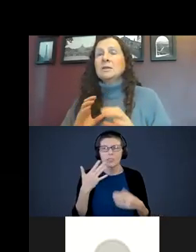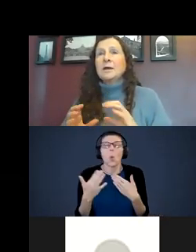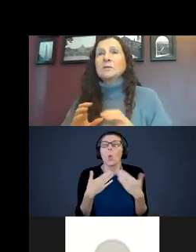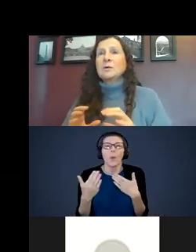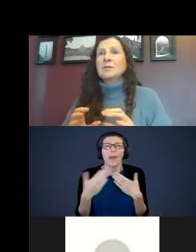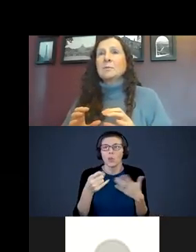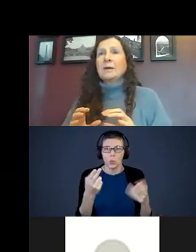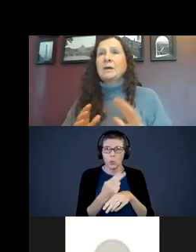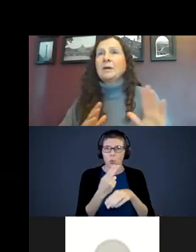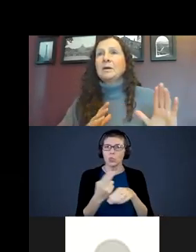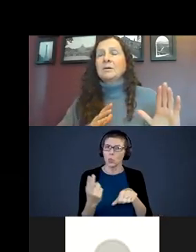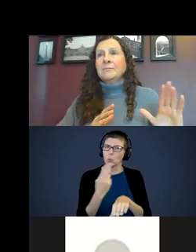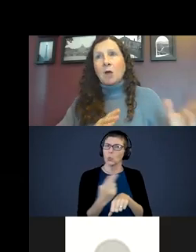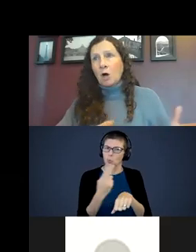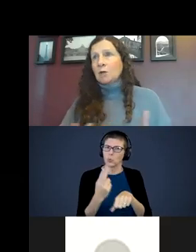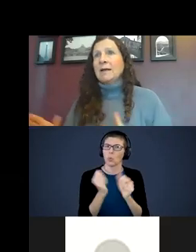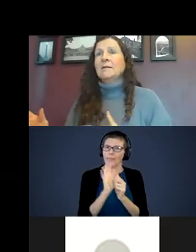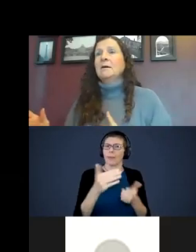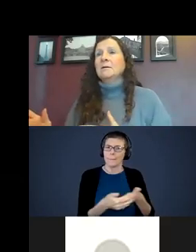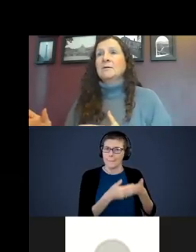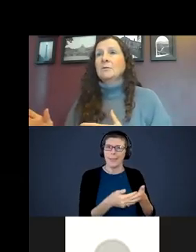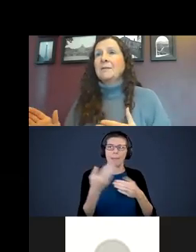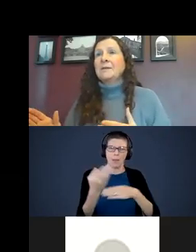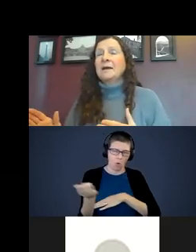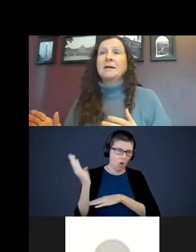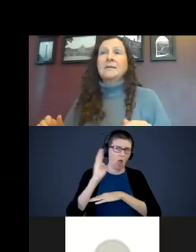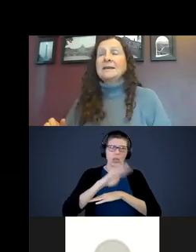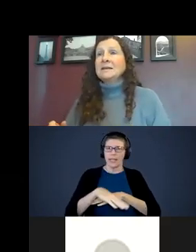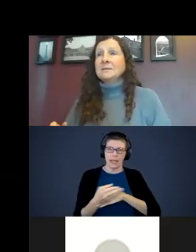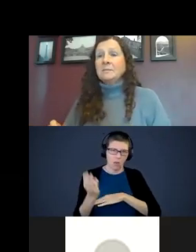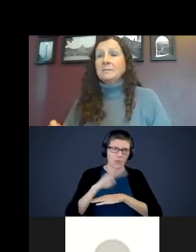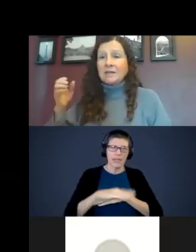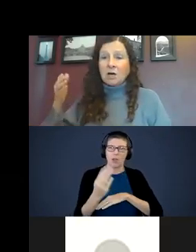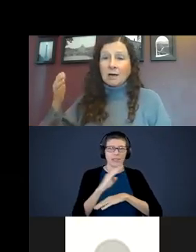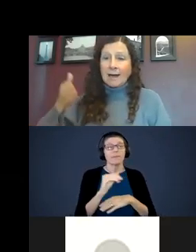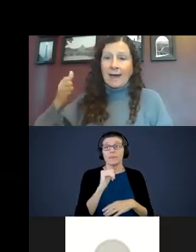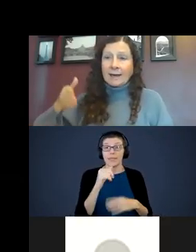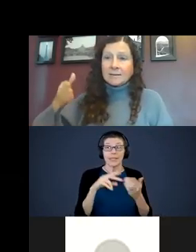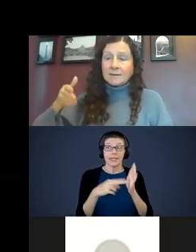language you are using with your baby all day long throughout the day. It doesn’t mean we talk at